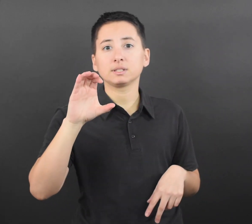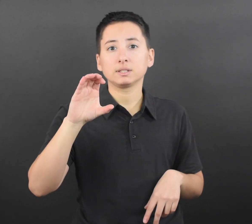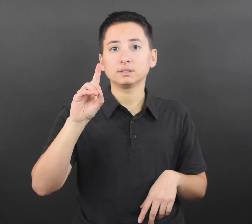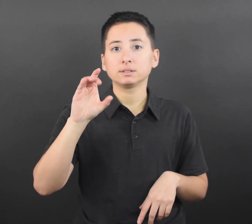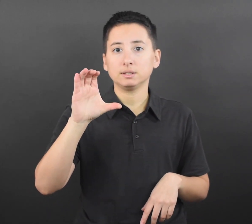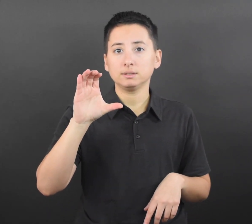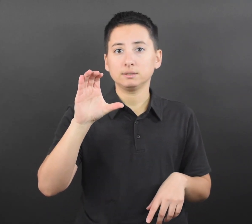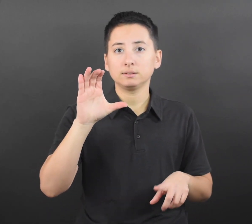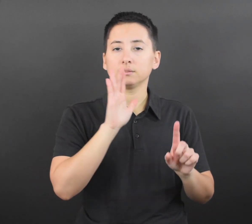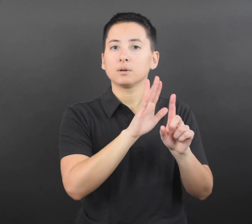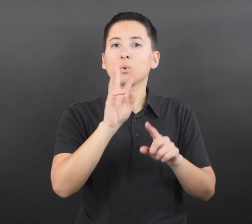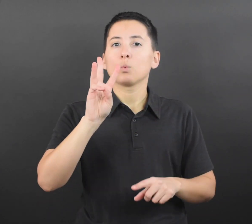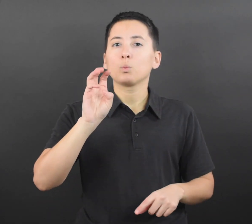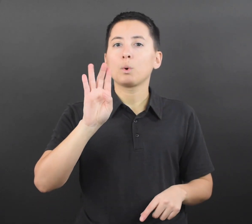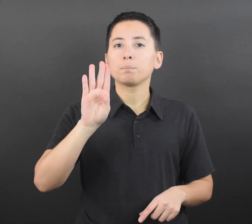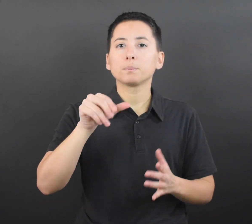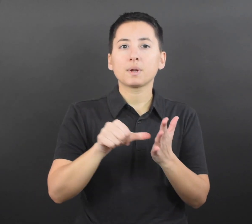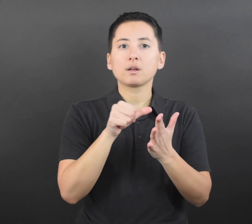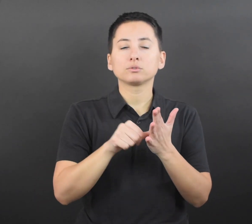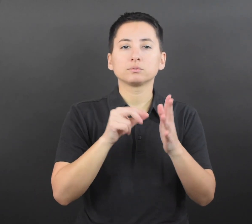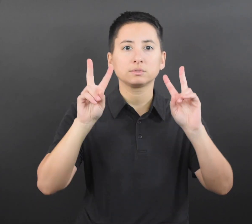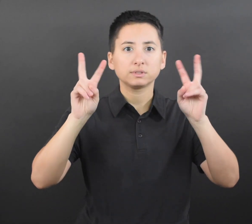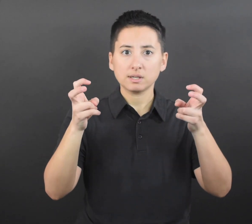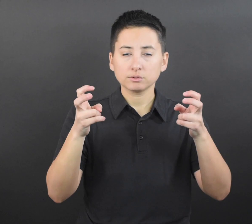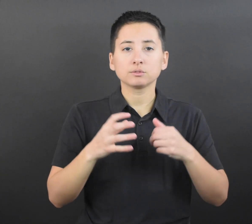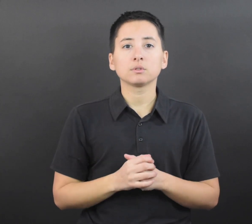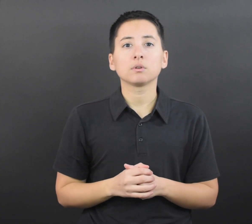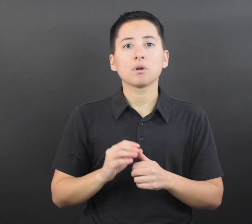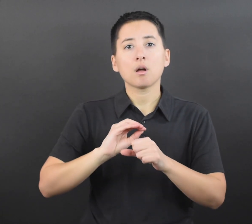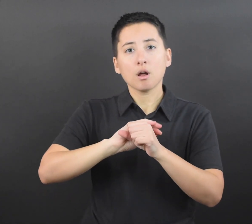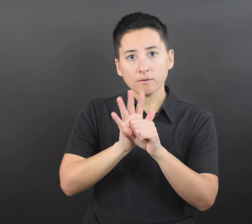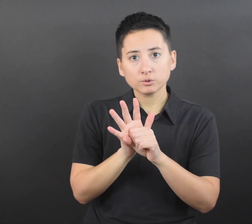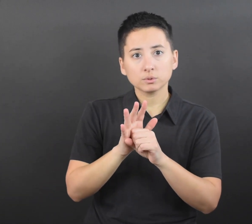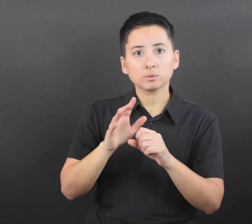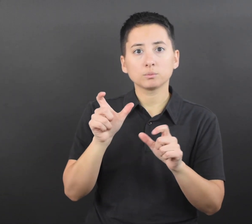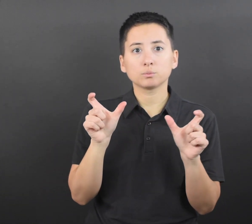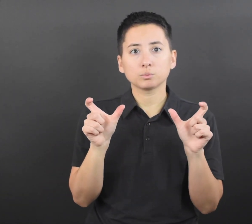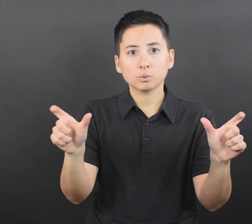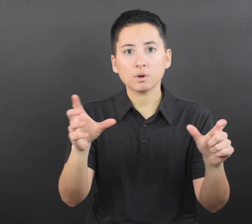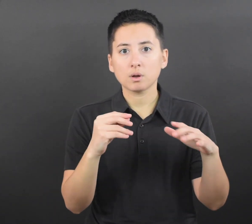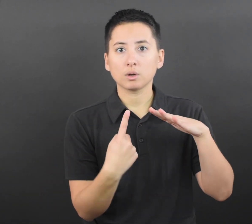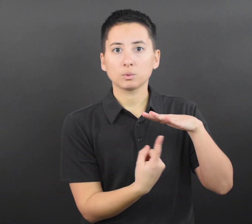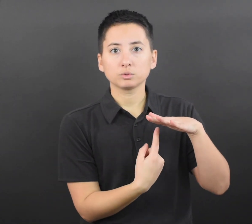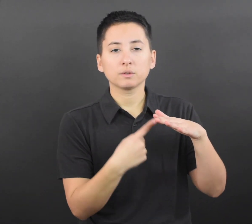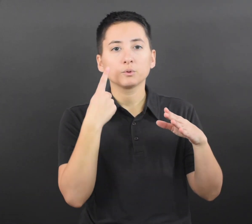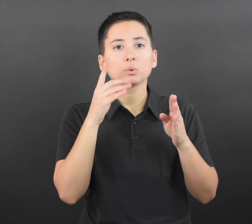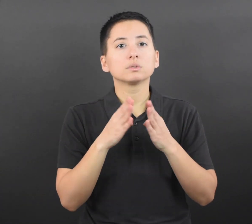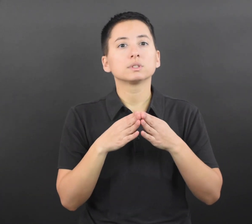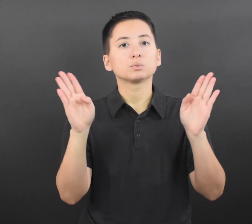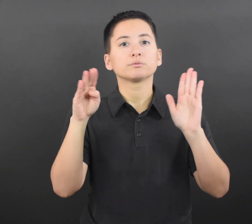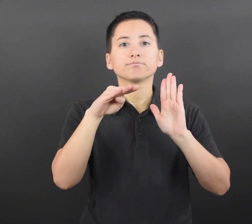Please visit CDC’s COVID-19 Quarantine and Isolation page for general guidance on quarantine.